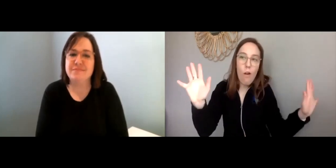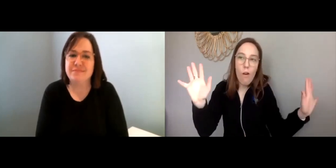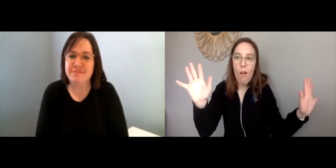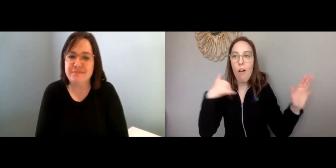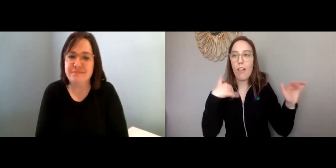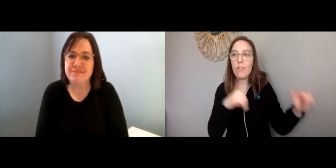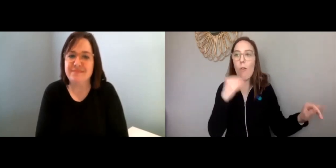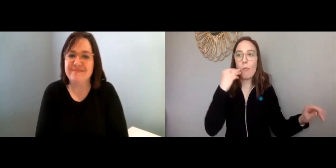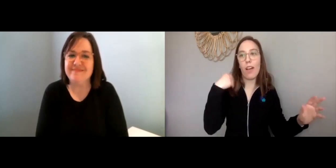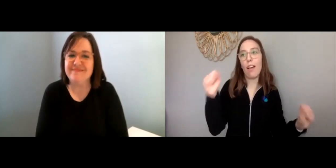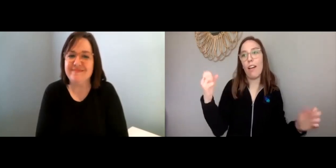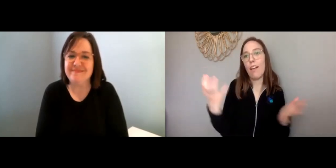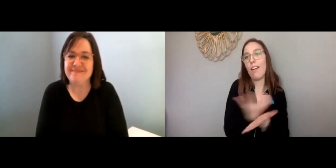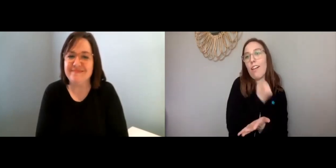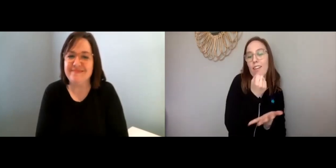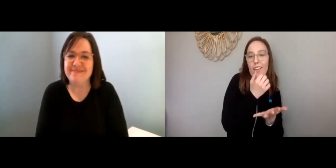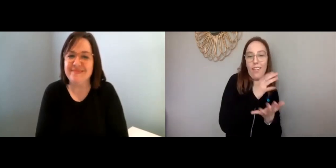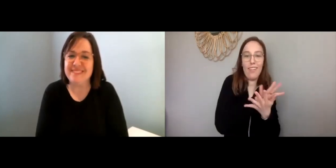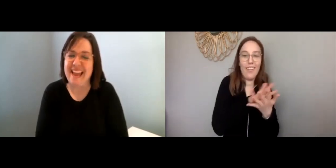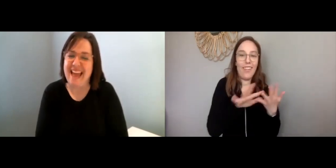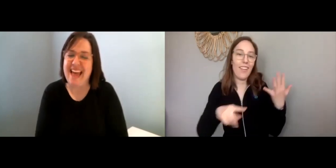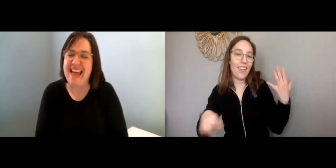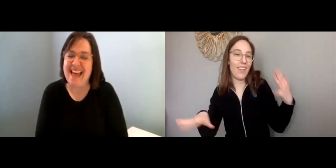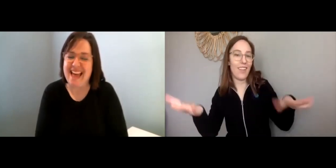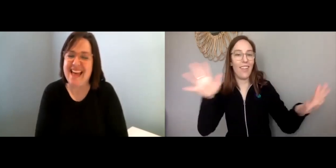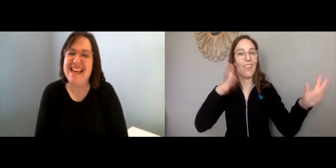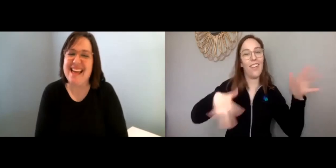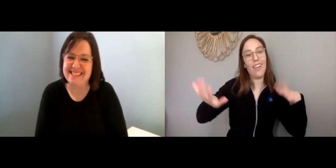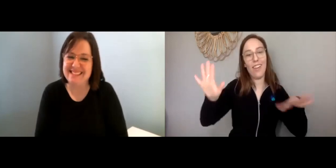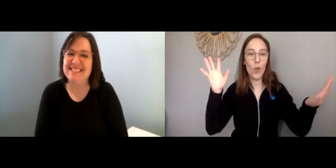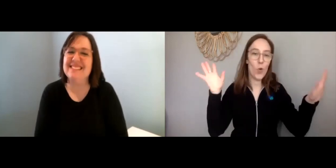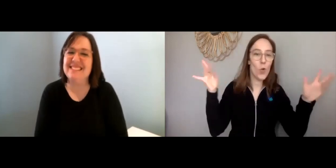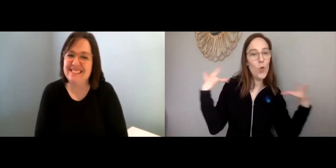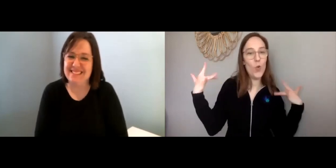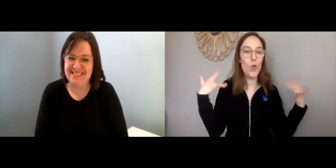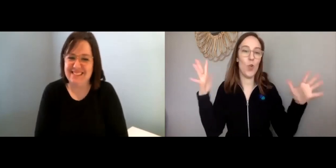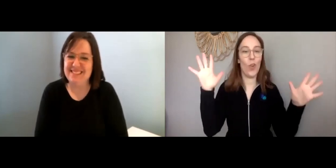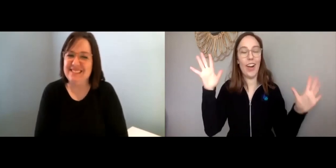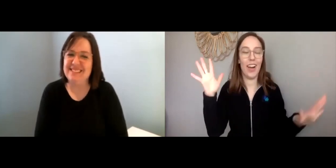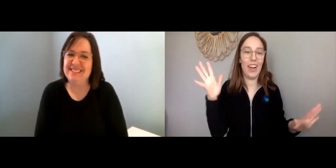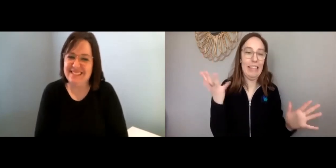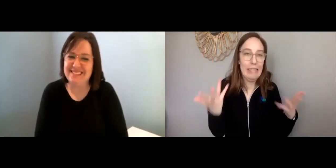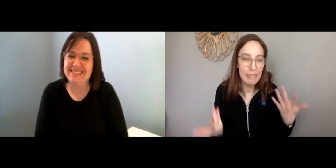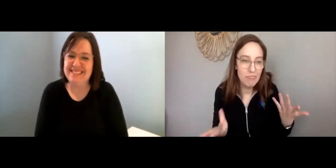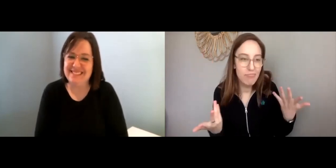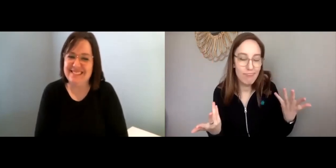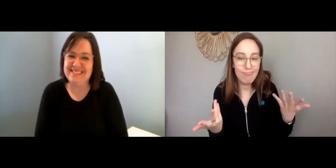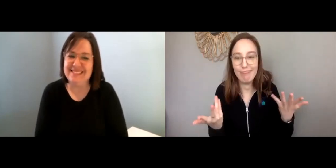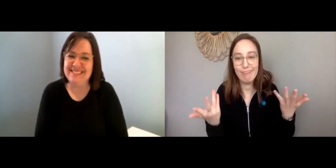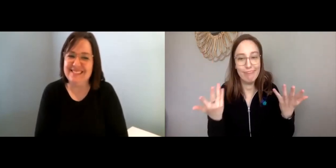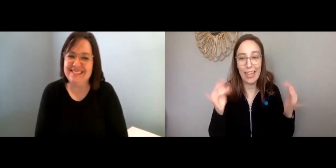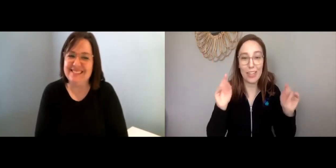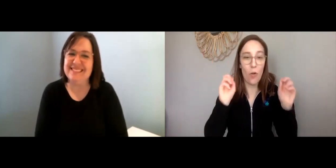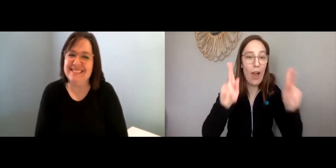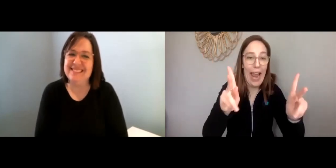A lot of people are saying “Oh wow, being home is so great, I’m getting so much done, and I’m so excited!”